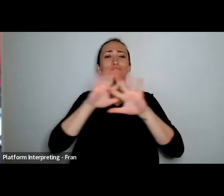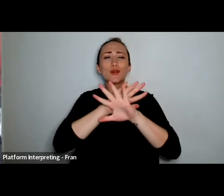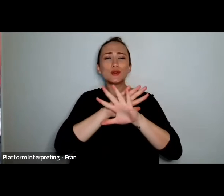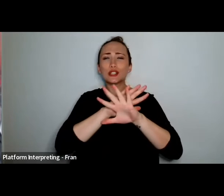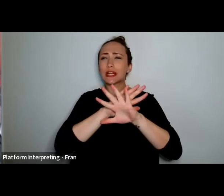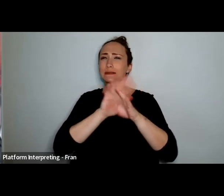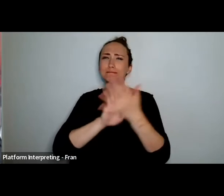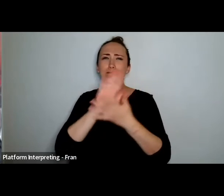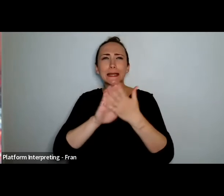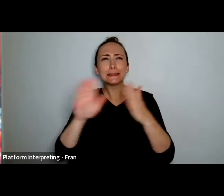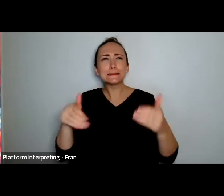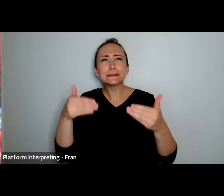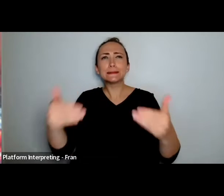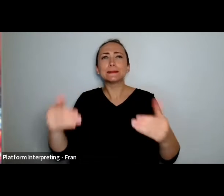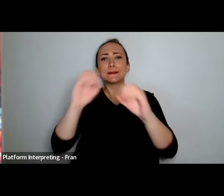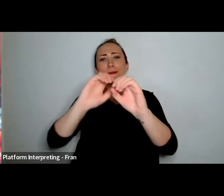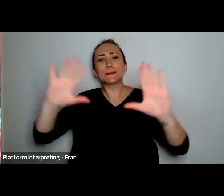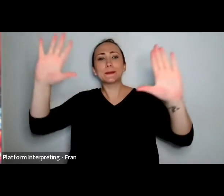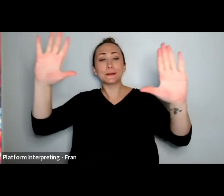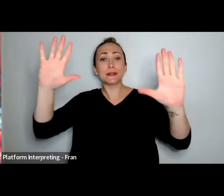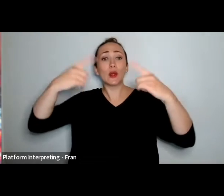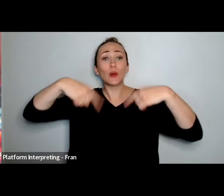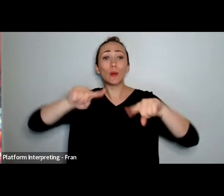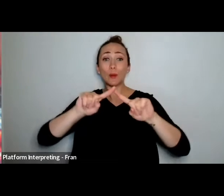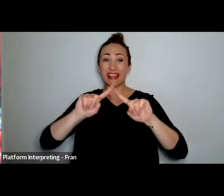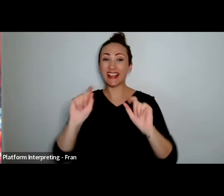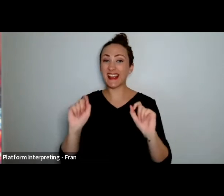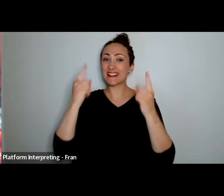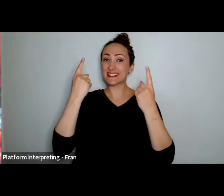is above what is below and what is around us and ties us together.